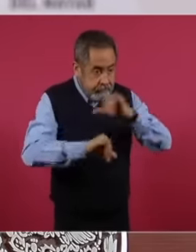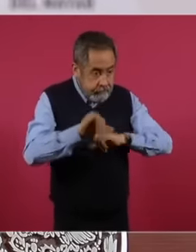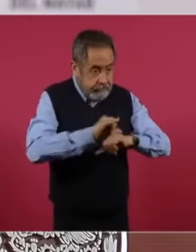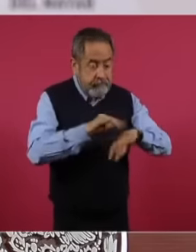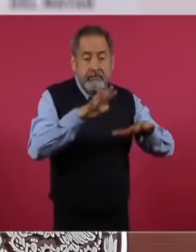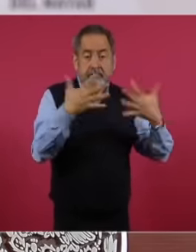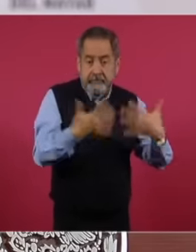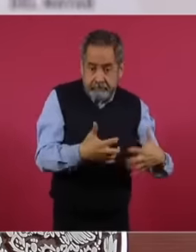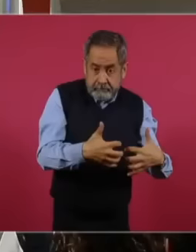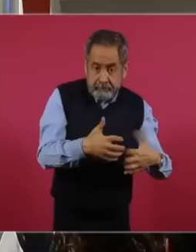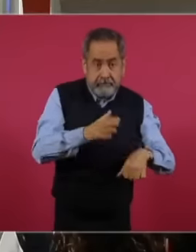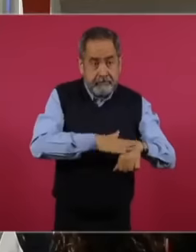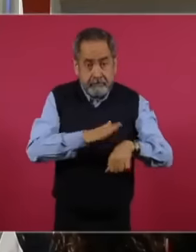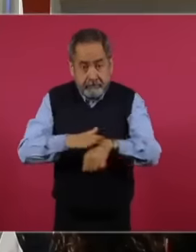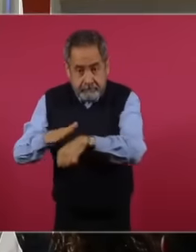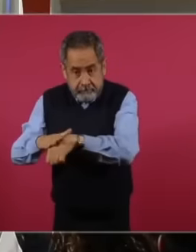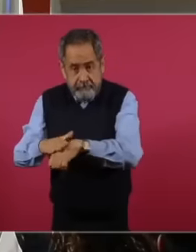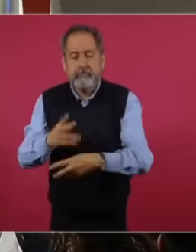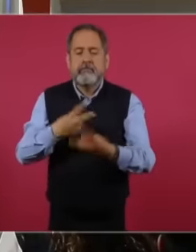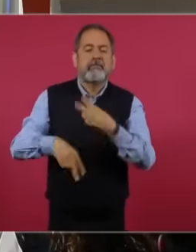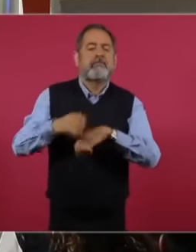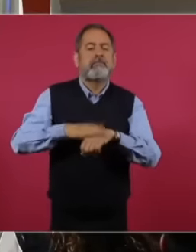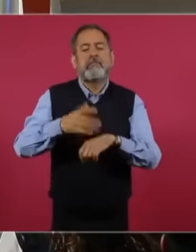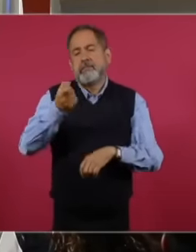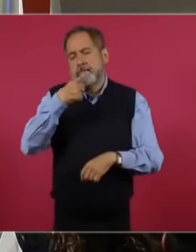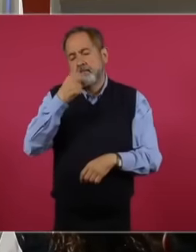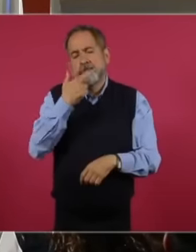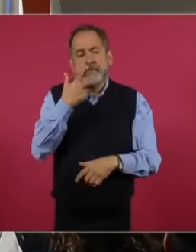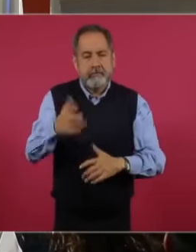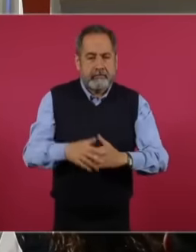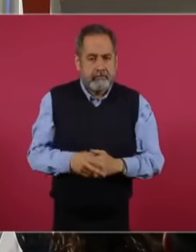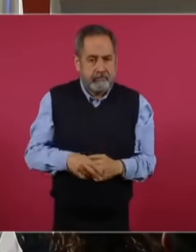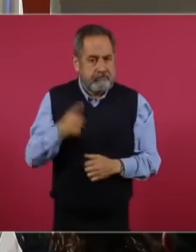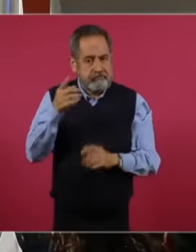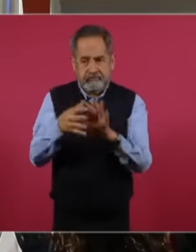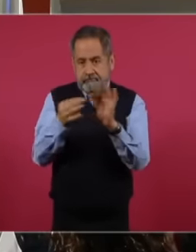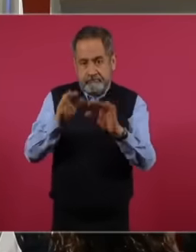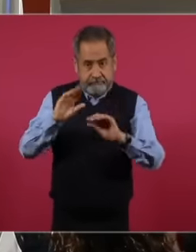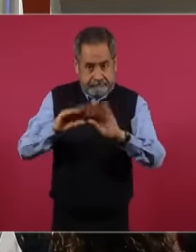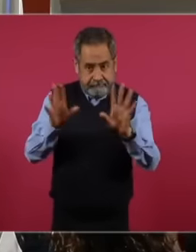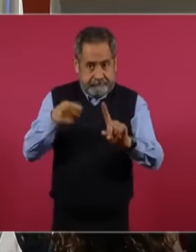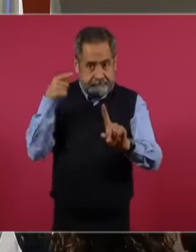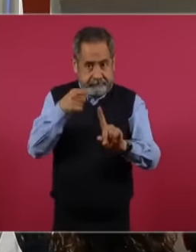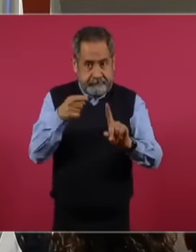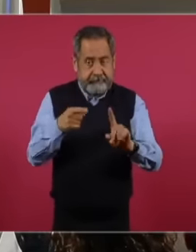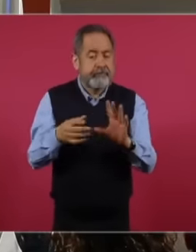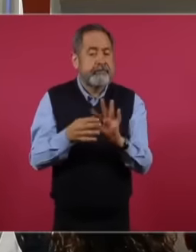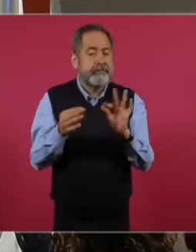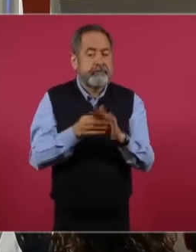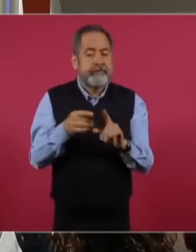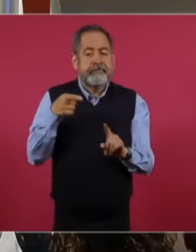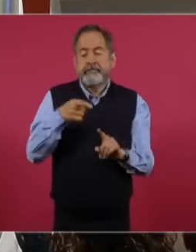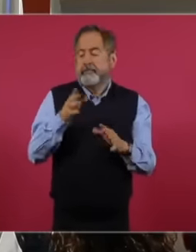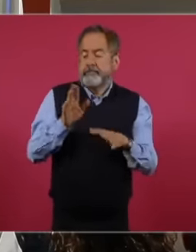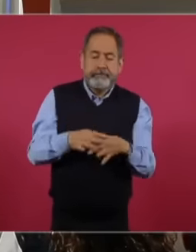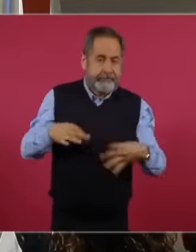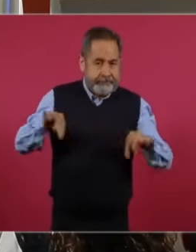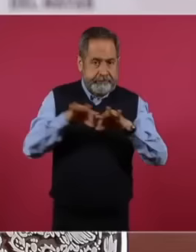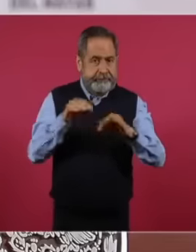and access improves. I want to be forceful on this point because perhaps it is the most important thing that